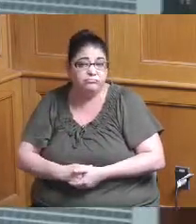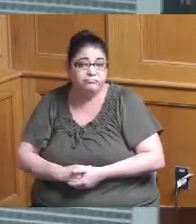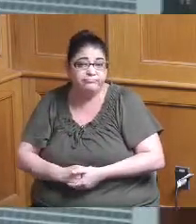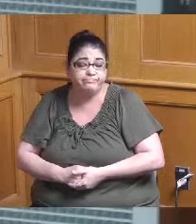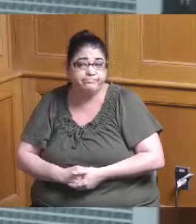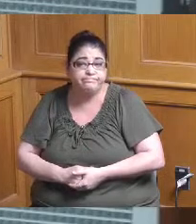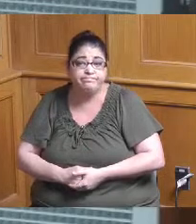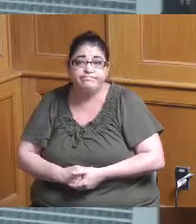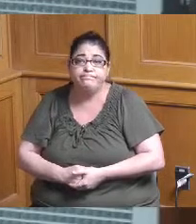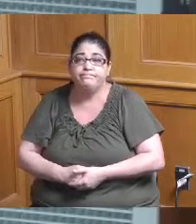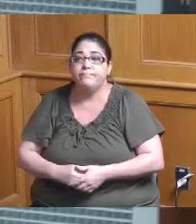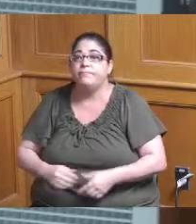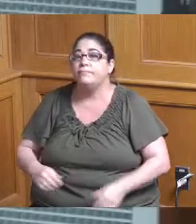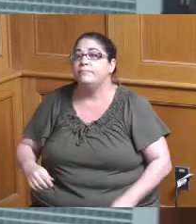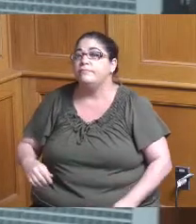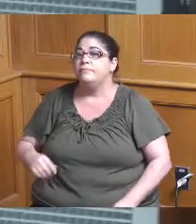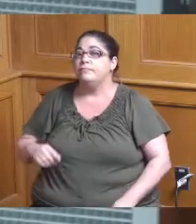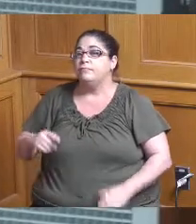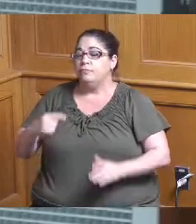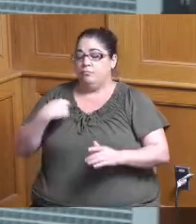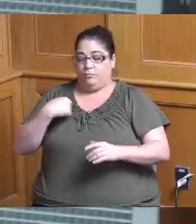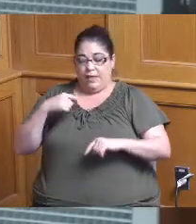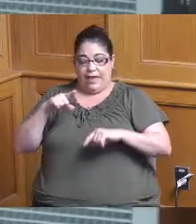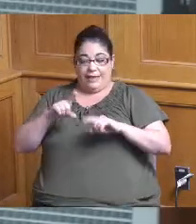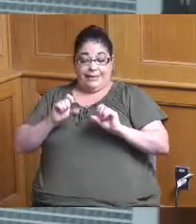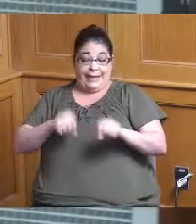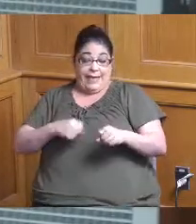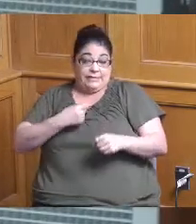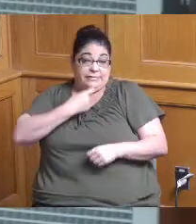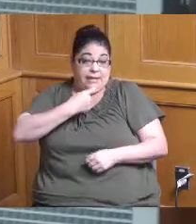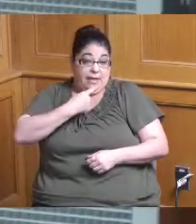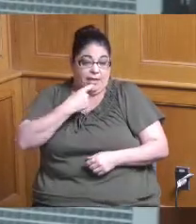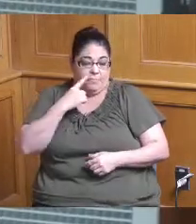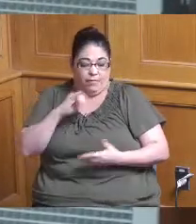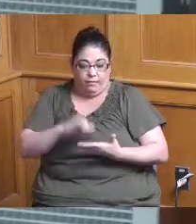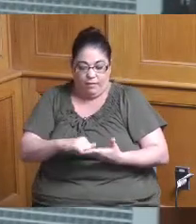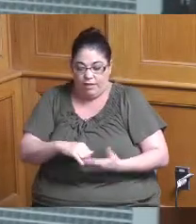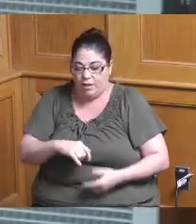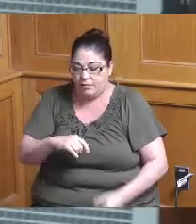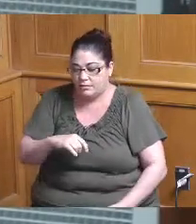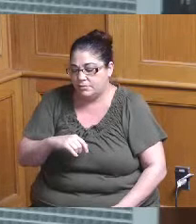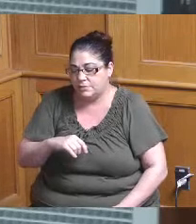I guess what I can respond to as far as that question they haven't they have not given us